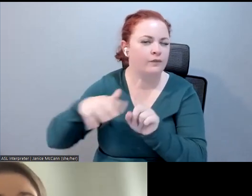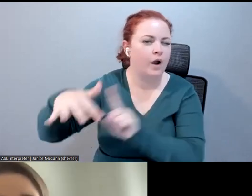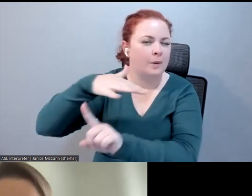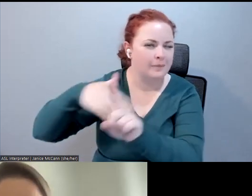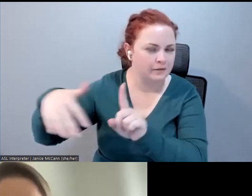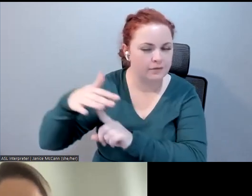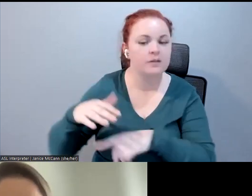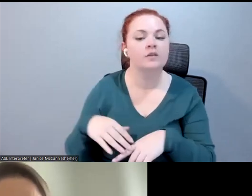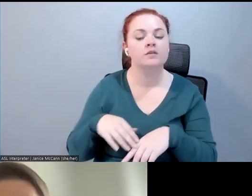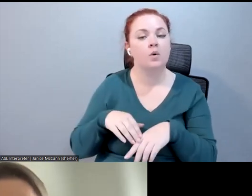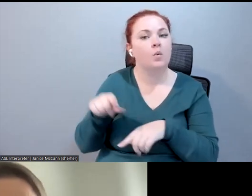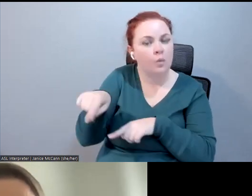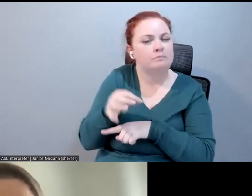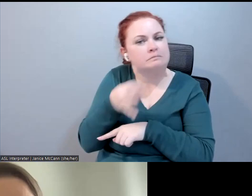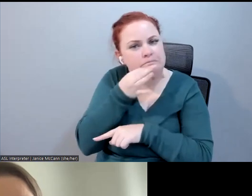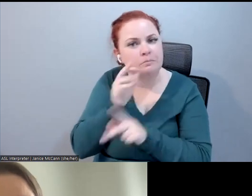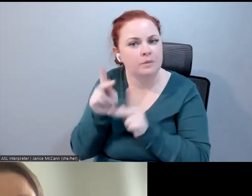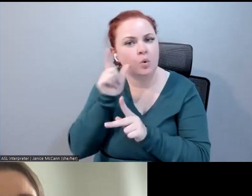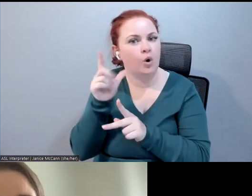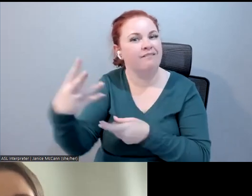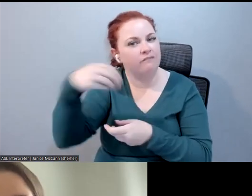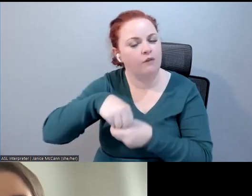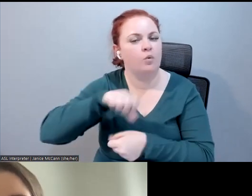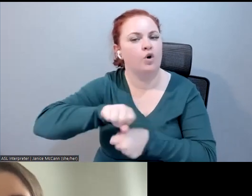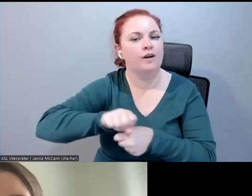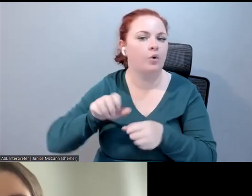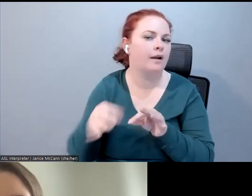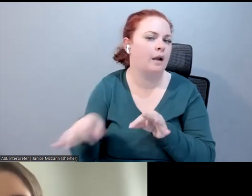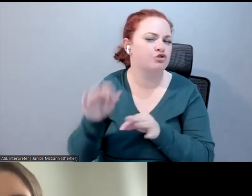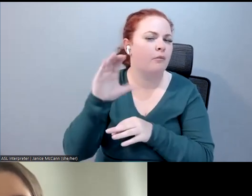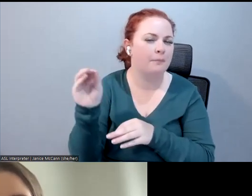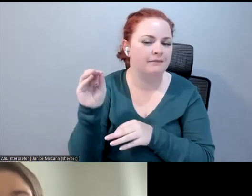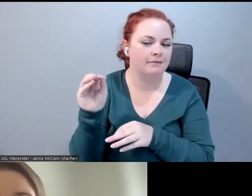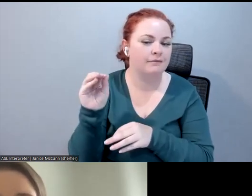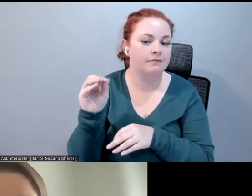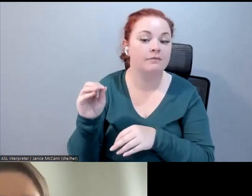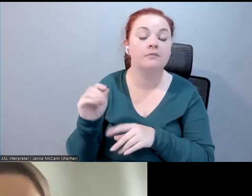experts are in captioning companies themselves. But SMPTE